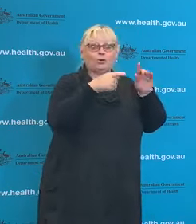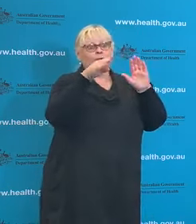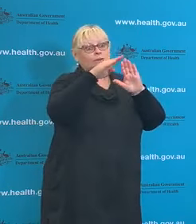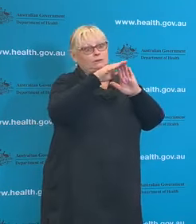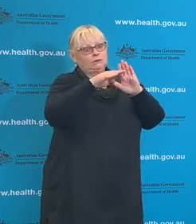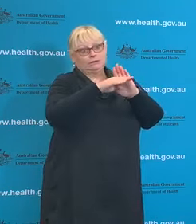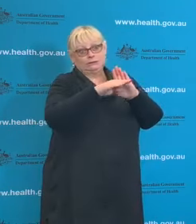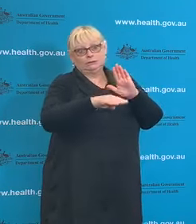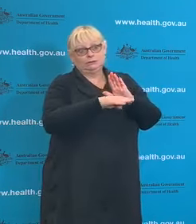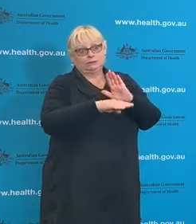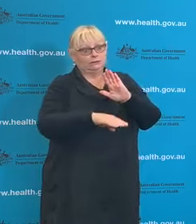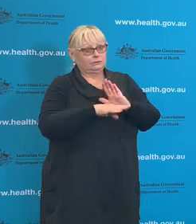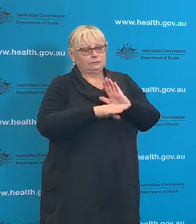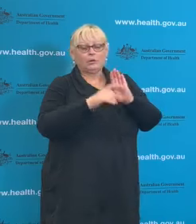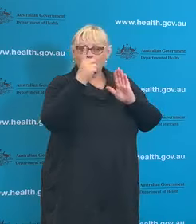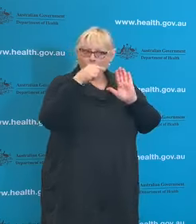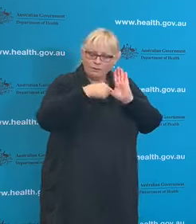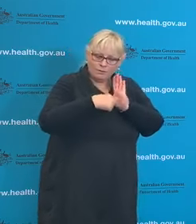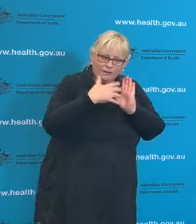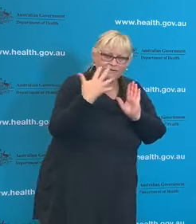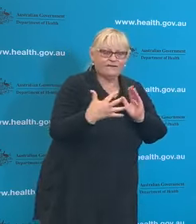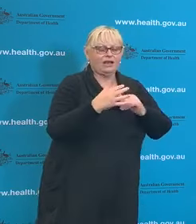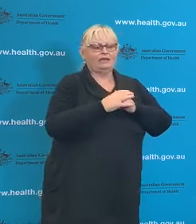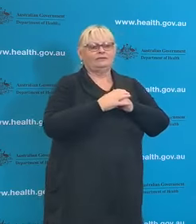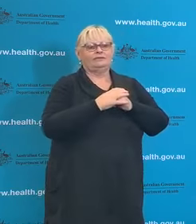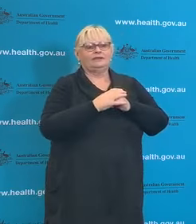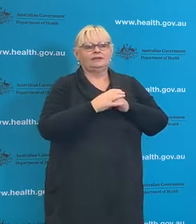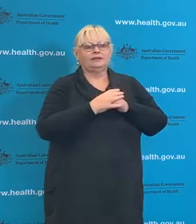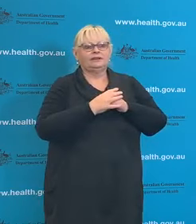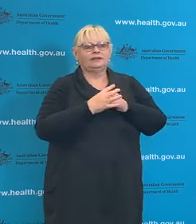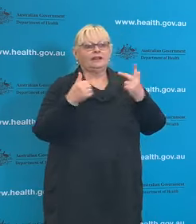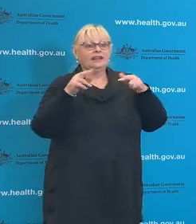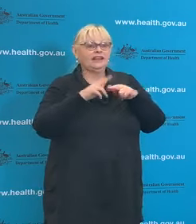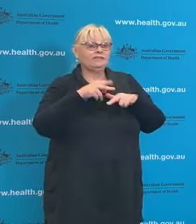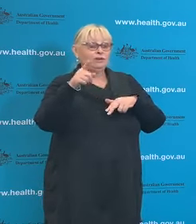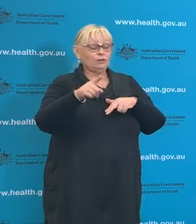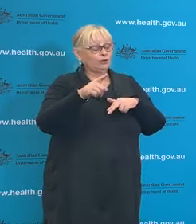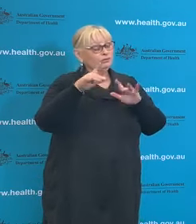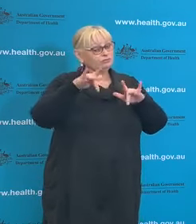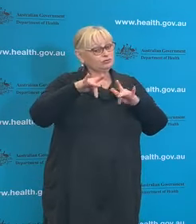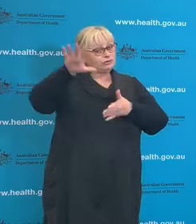made and also obviously for those who've chosen as yet not download the COVIDSafe